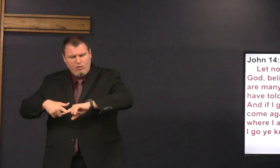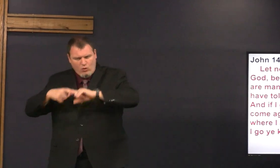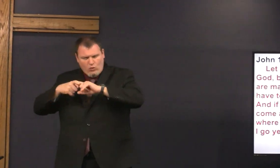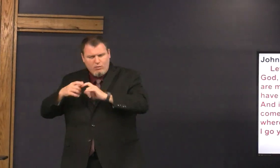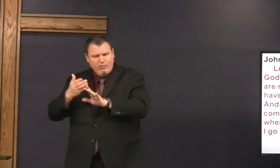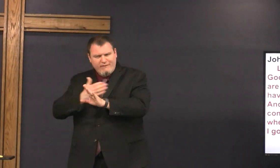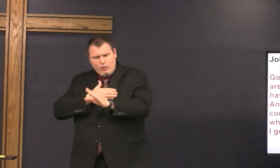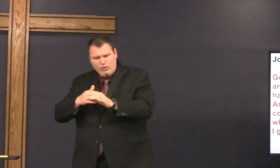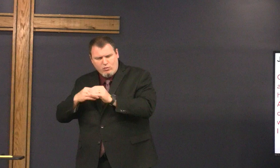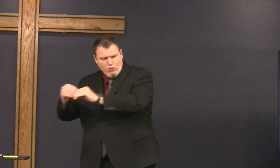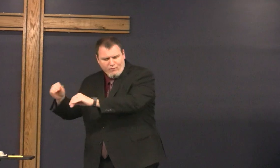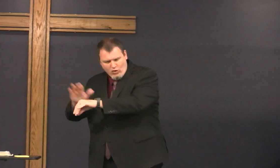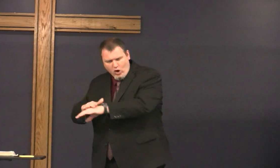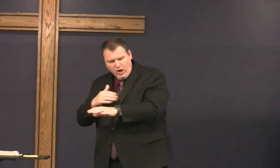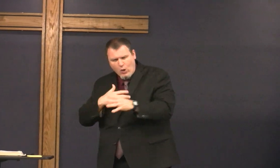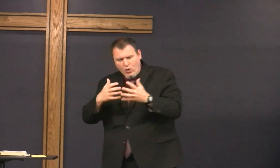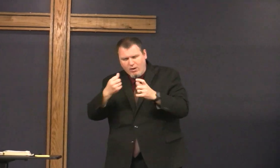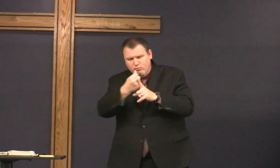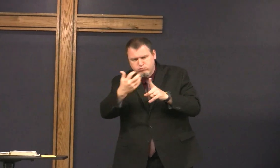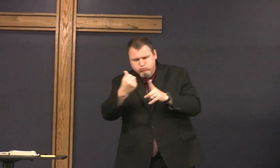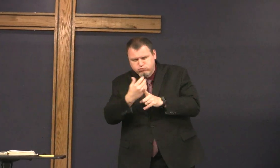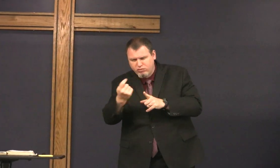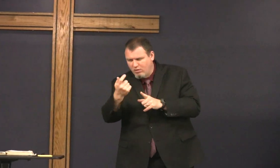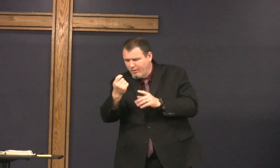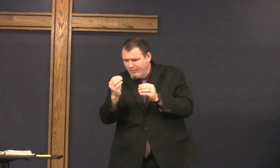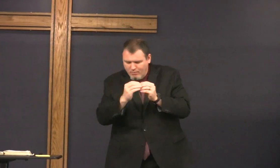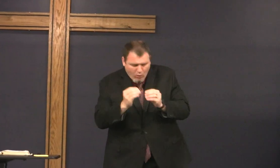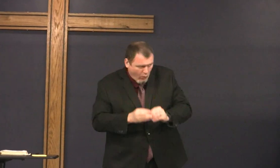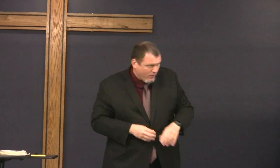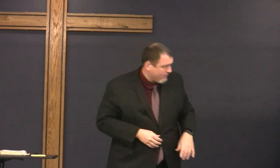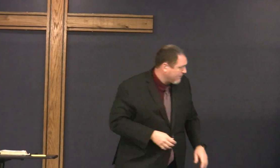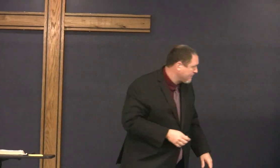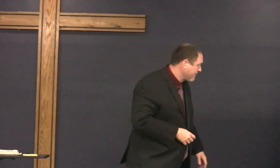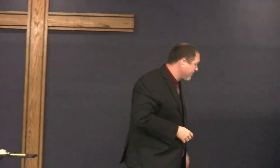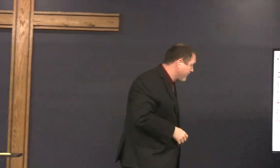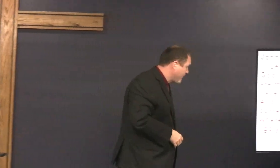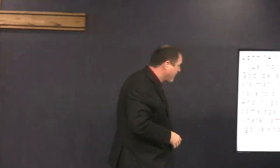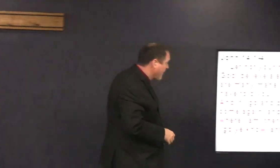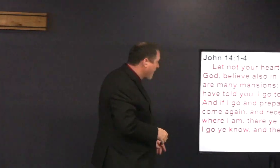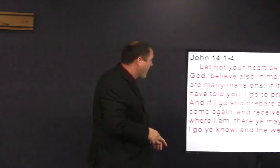now hold on a minute before we move on I want to expand on this a little bit more